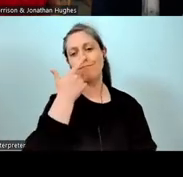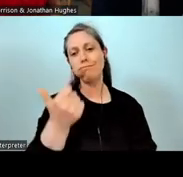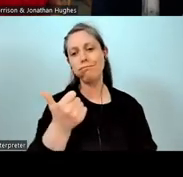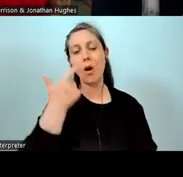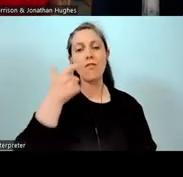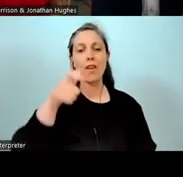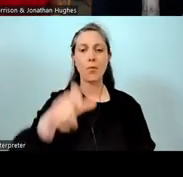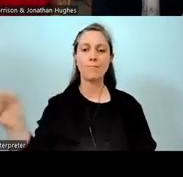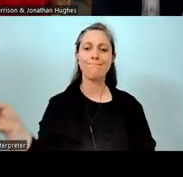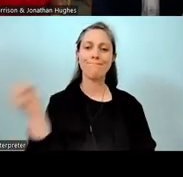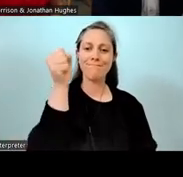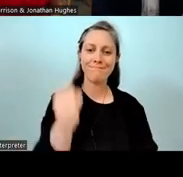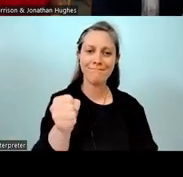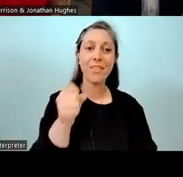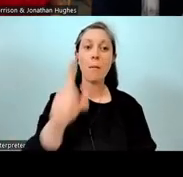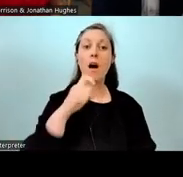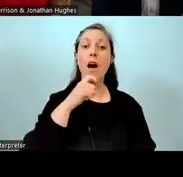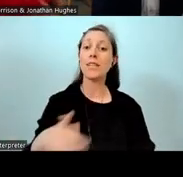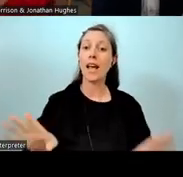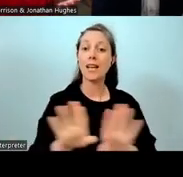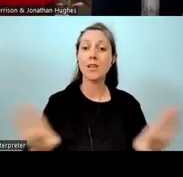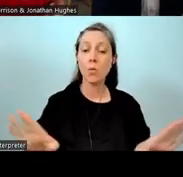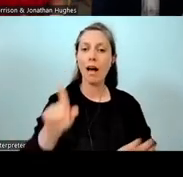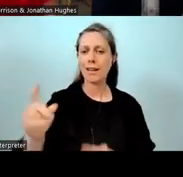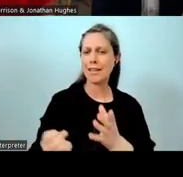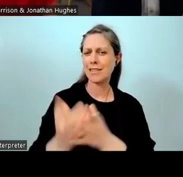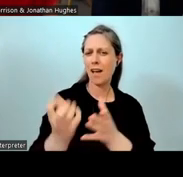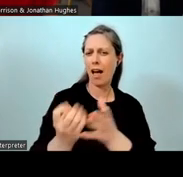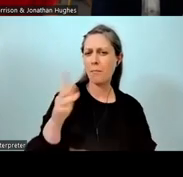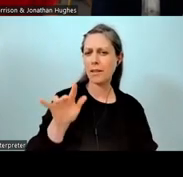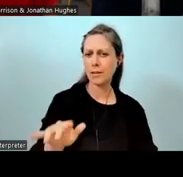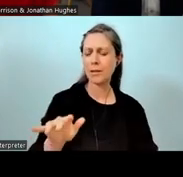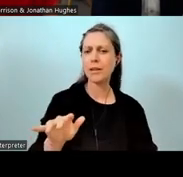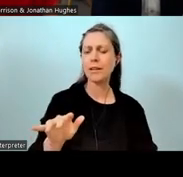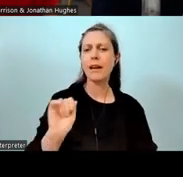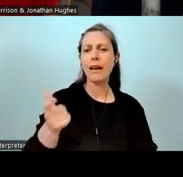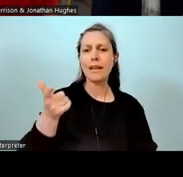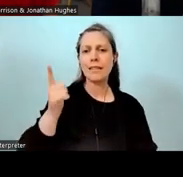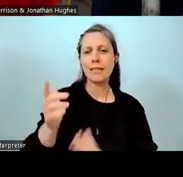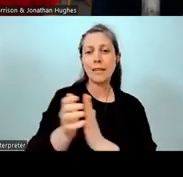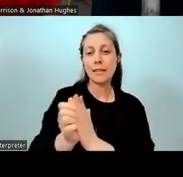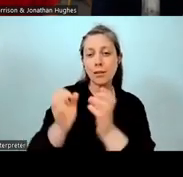But I will say as well, I think his development as a teacher has been a joy to see.